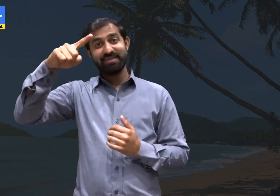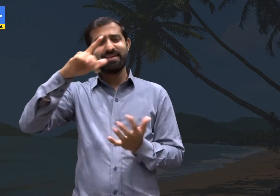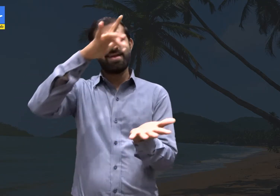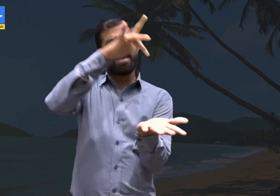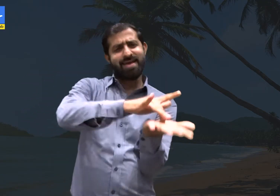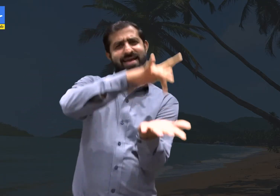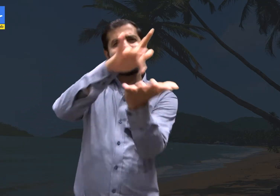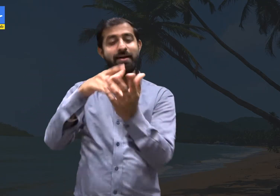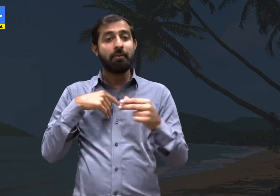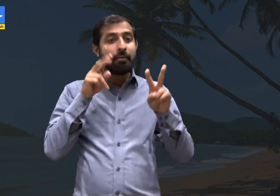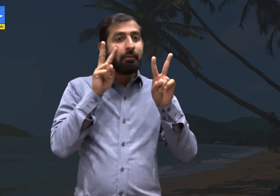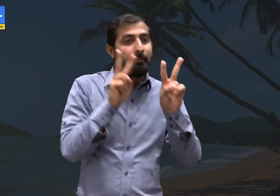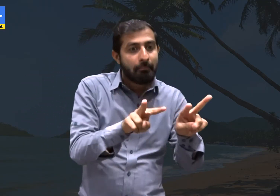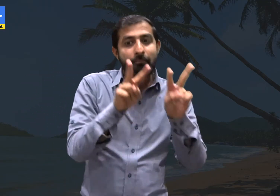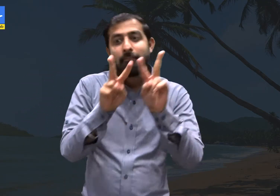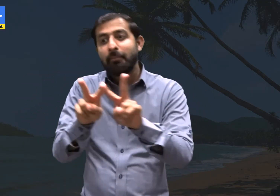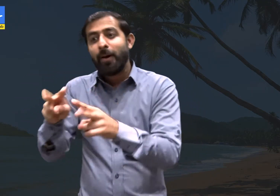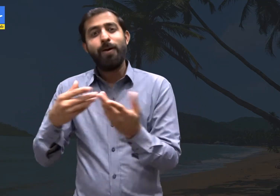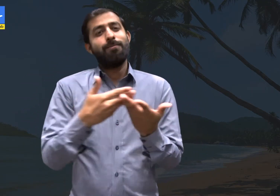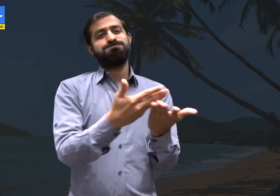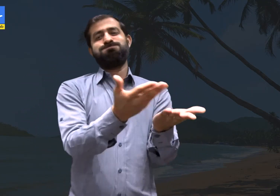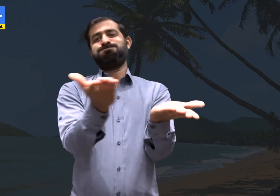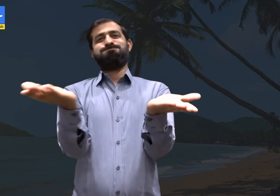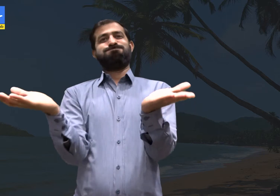''Glimpses of India''